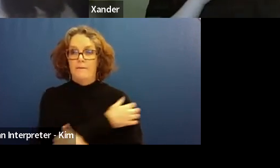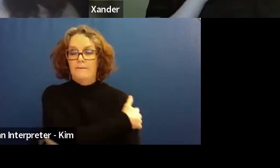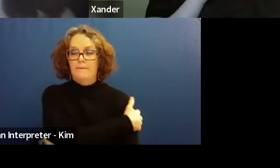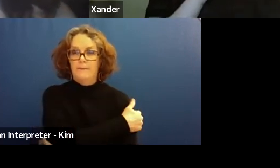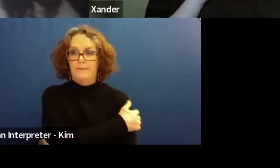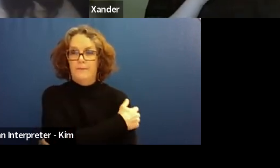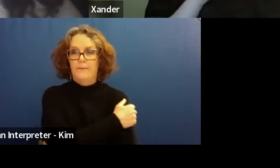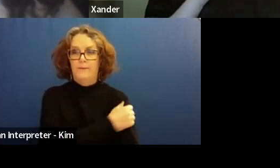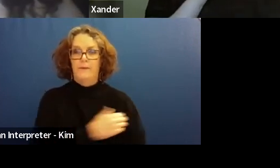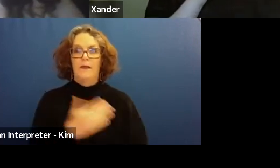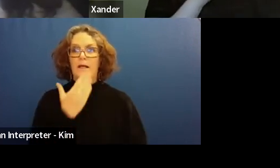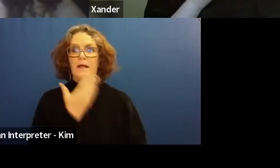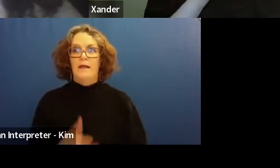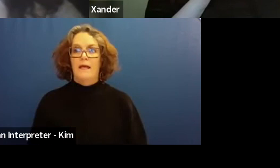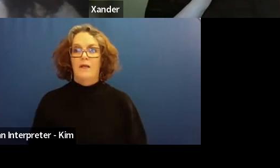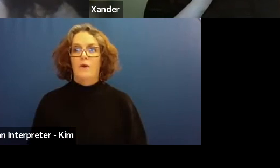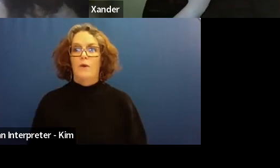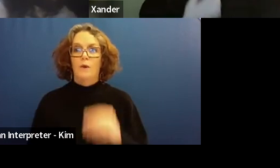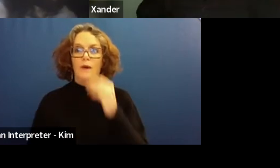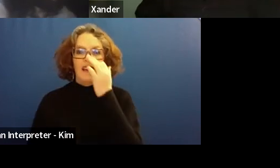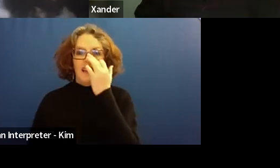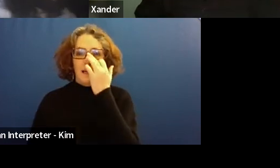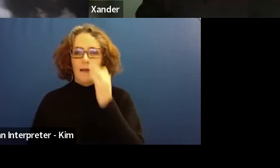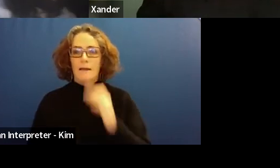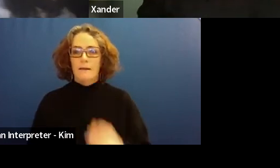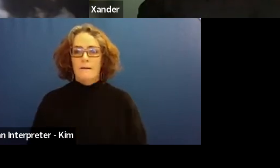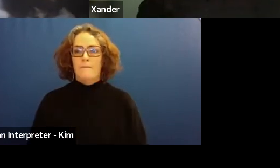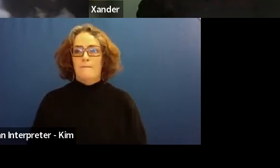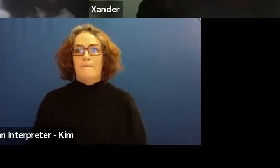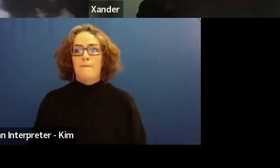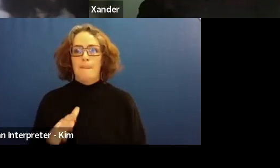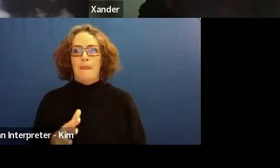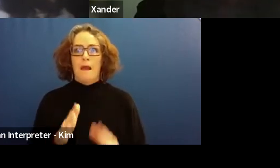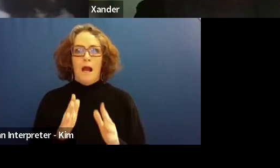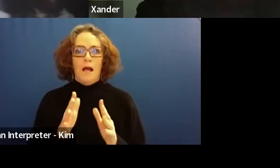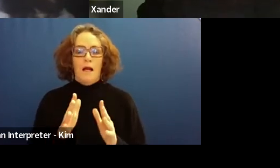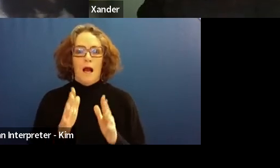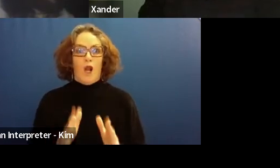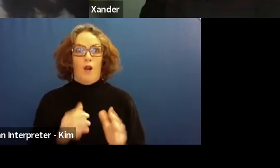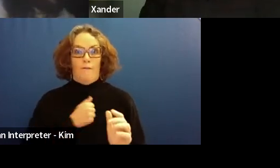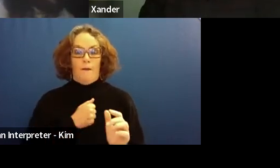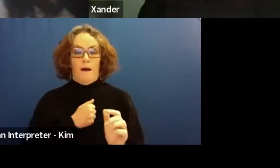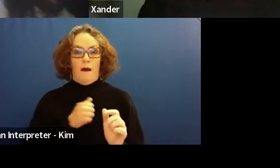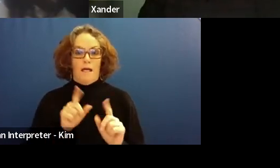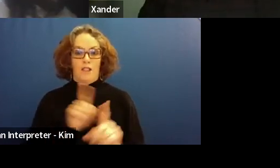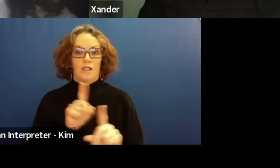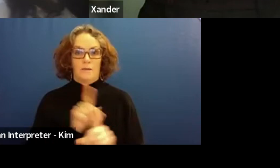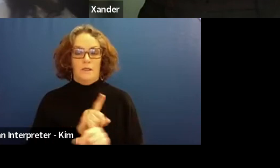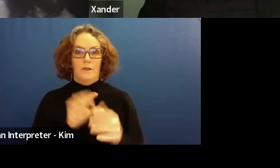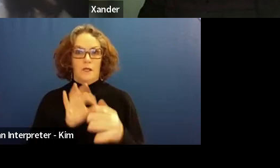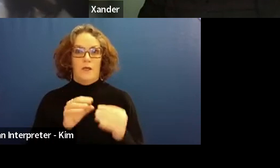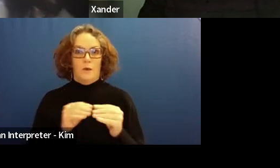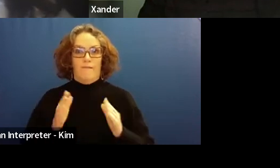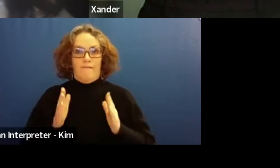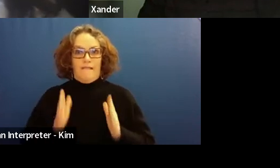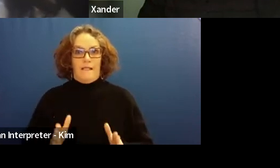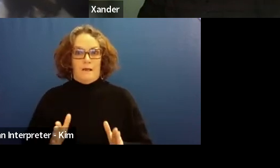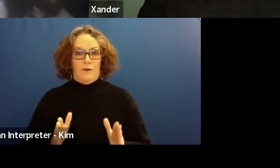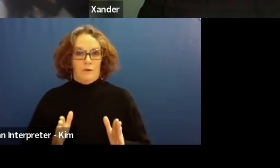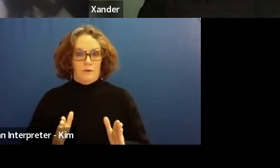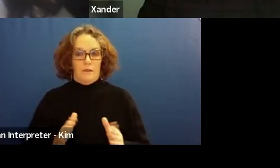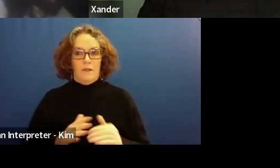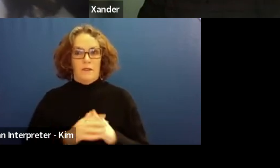I'm sorry, I'm a lot of my adjustments were around physical activity just because that's the nature of my disability. When I first started preschool.